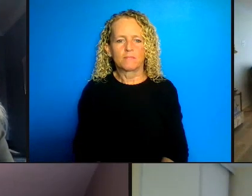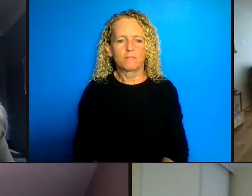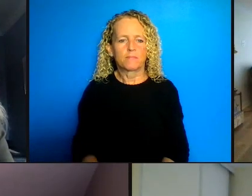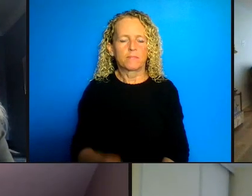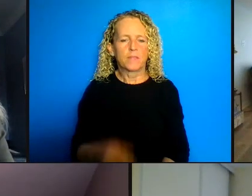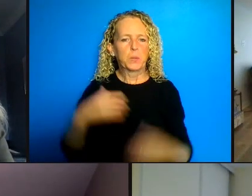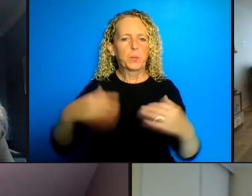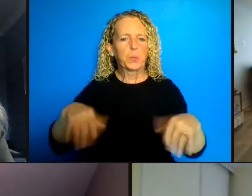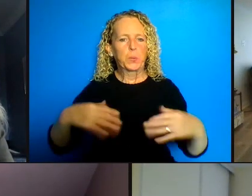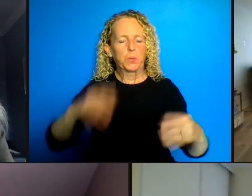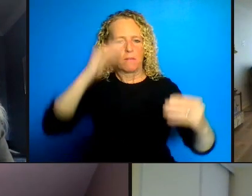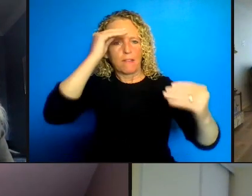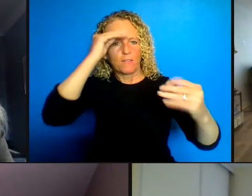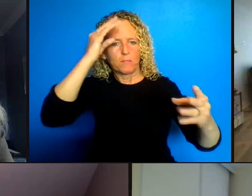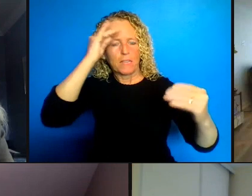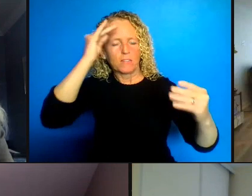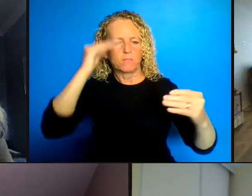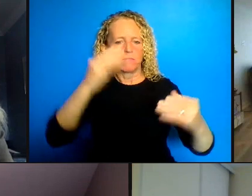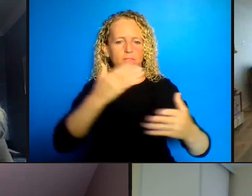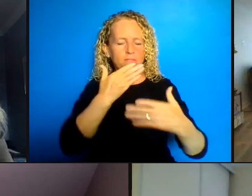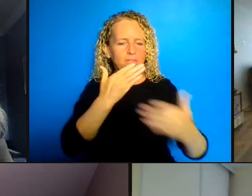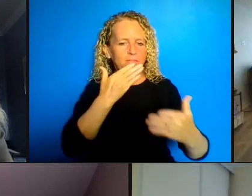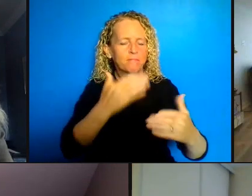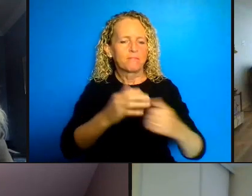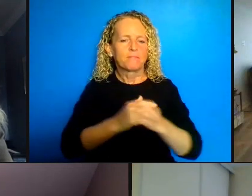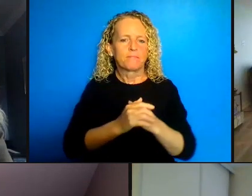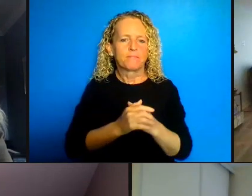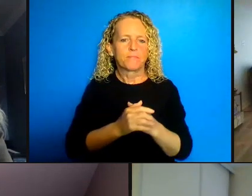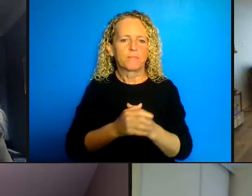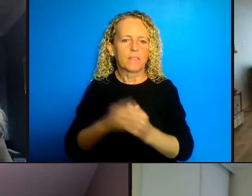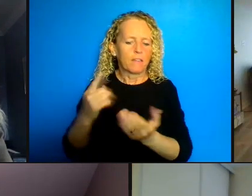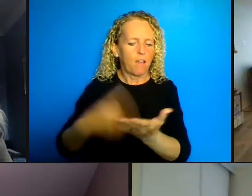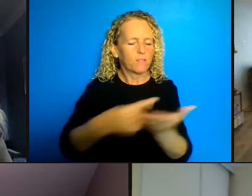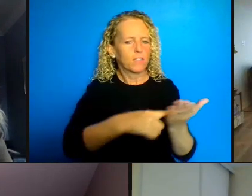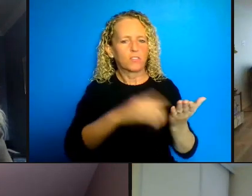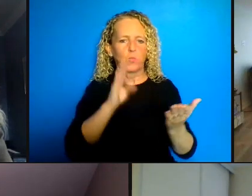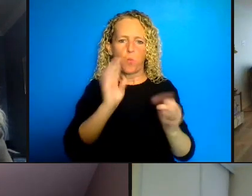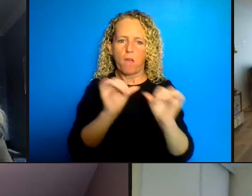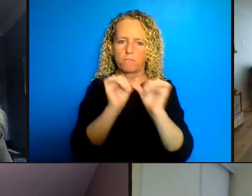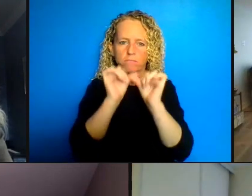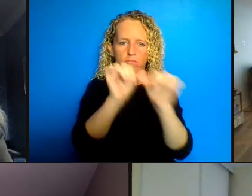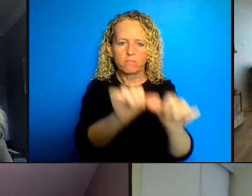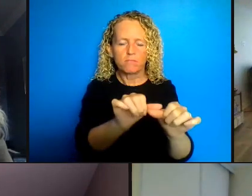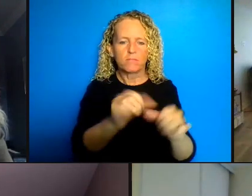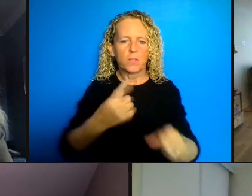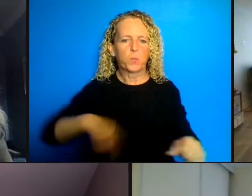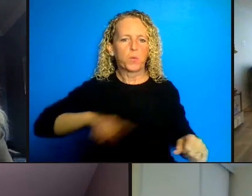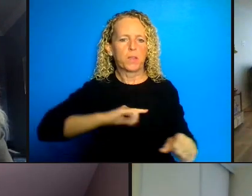is ongoing and that we will encourage open dialogue life to continue the